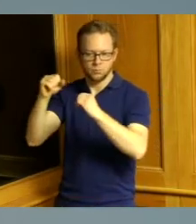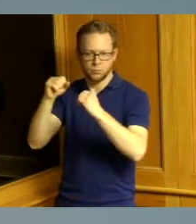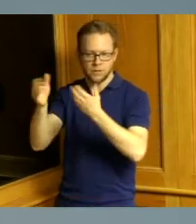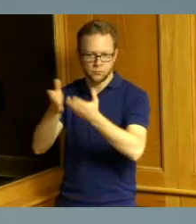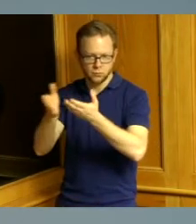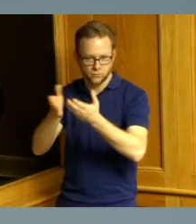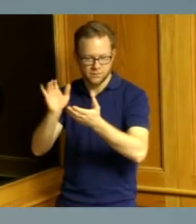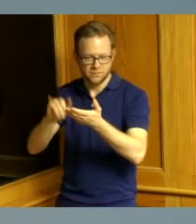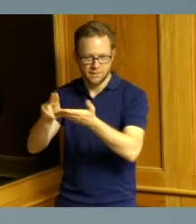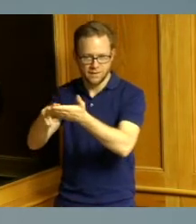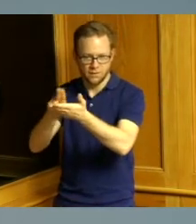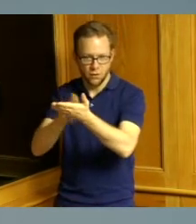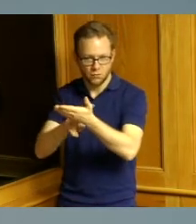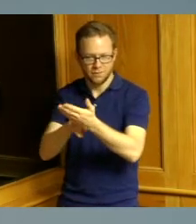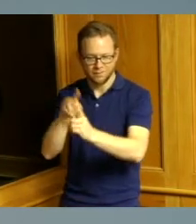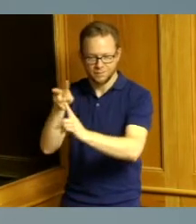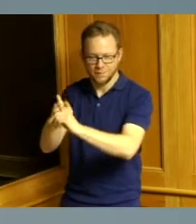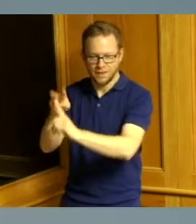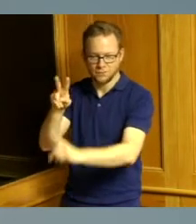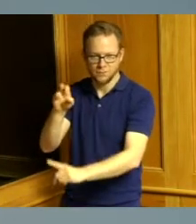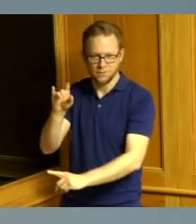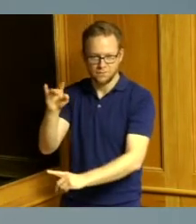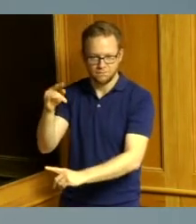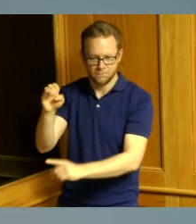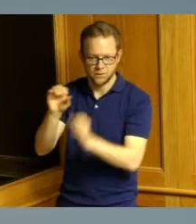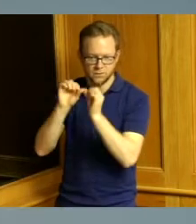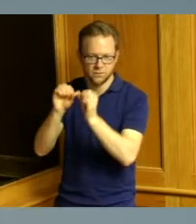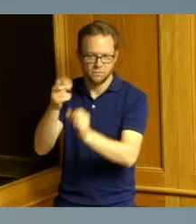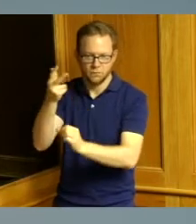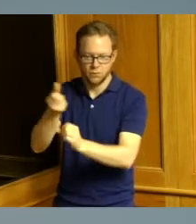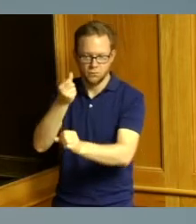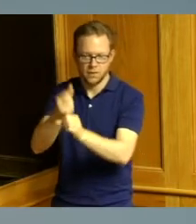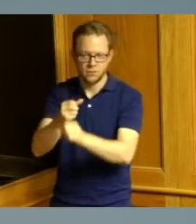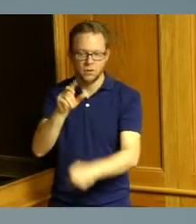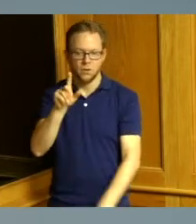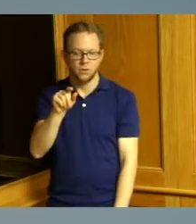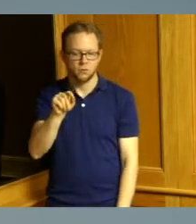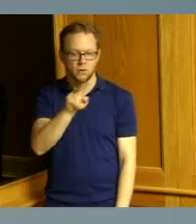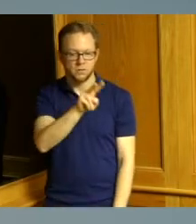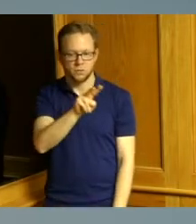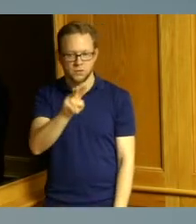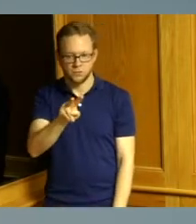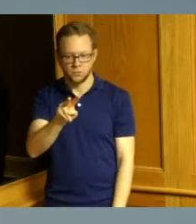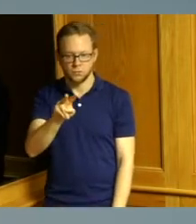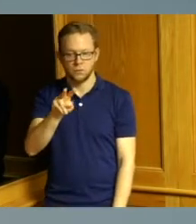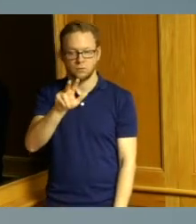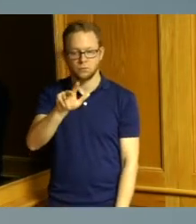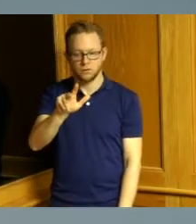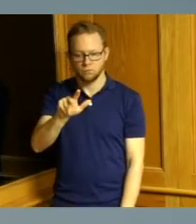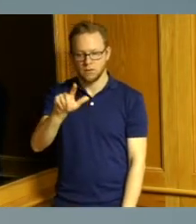for the village it's a three-year contract running the years through 2022 '23 and '24. this is for